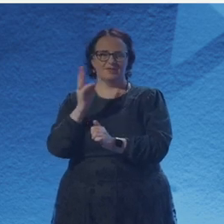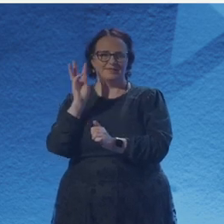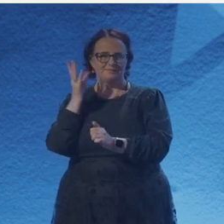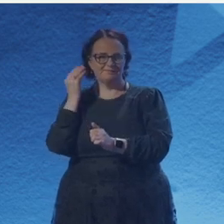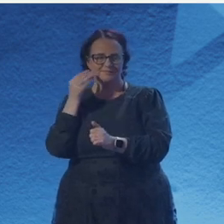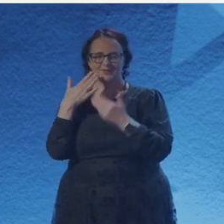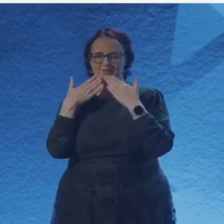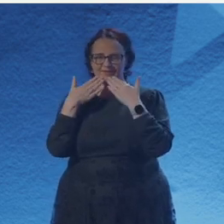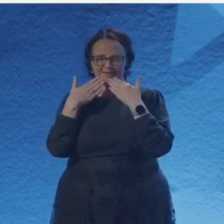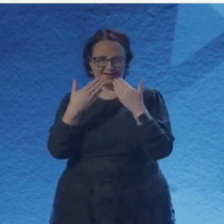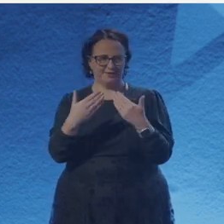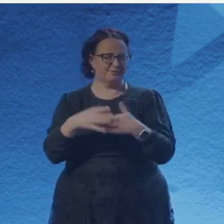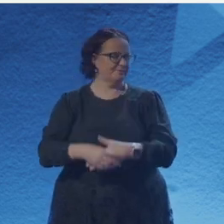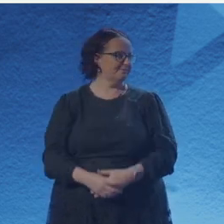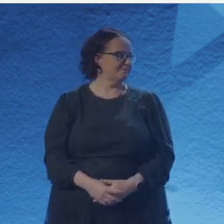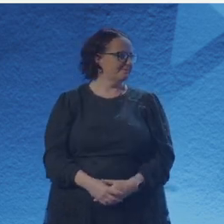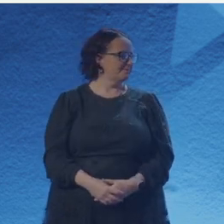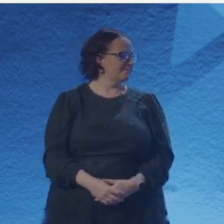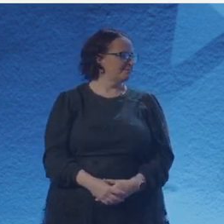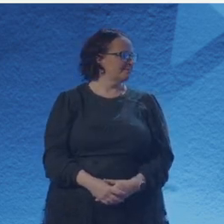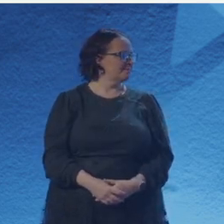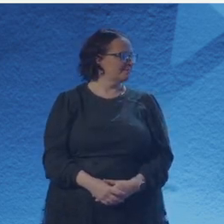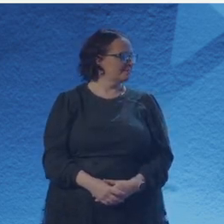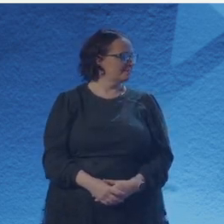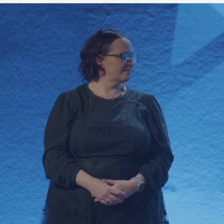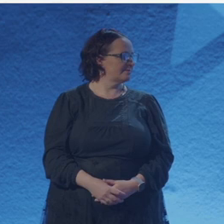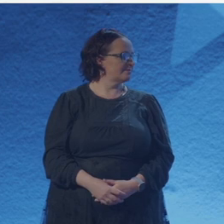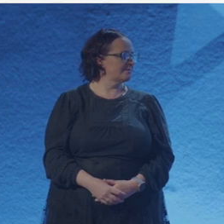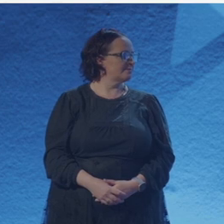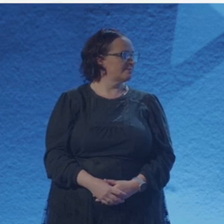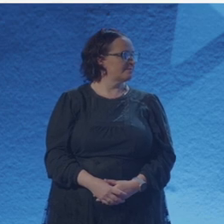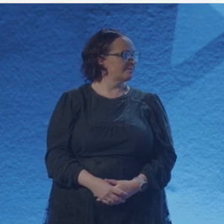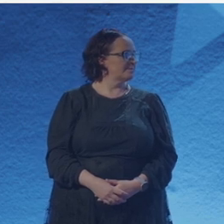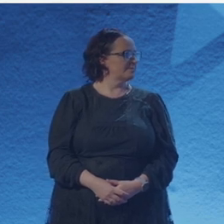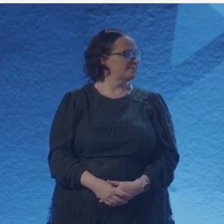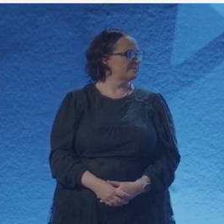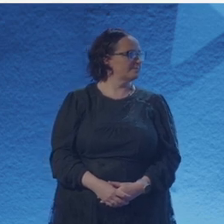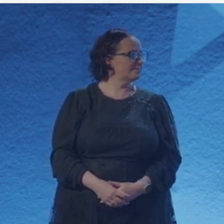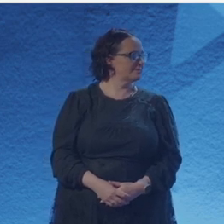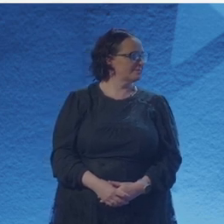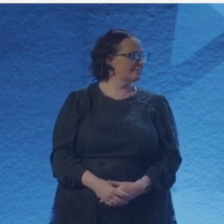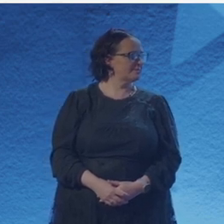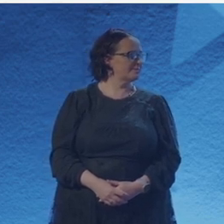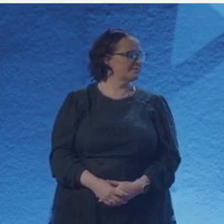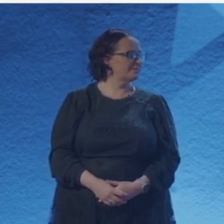other than Iggy, because you've done so much work with physics and poetry, and it's going to be really exciting to hear you read some of your poems.